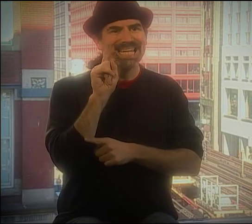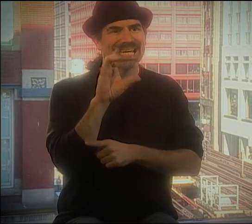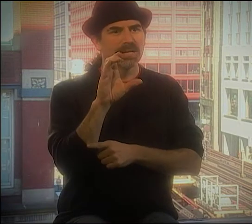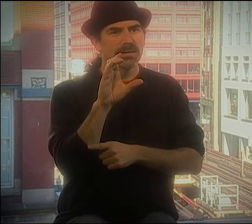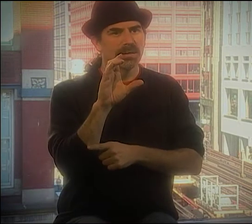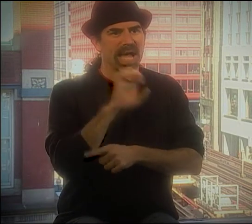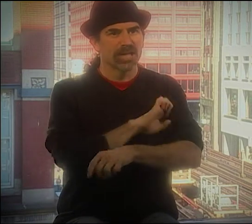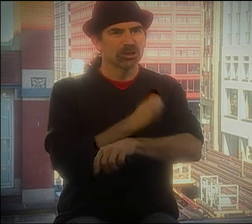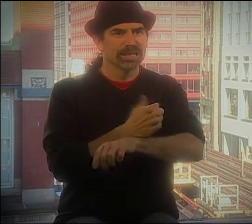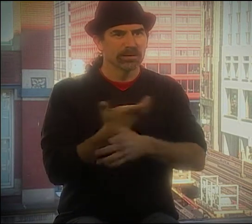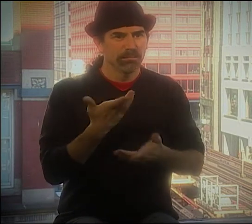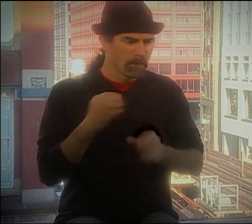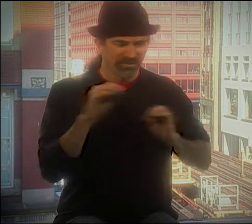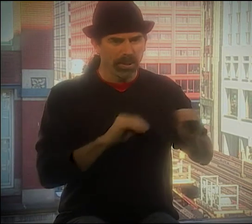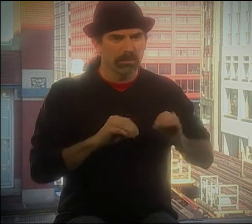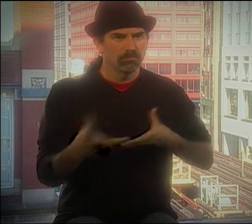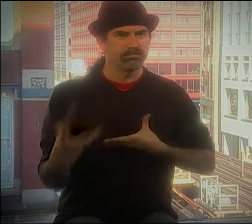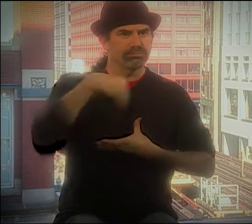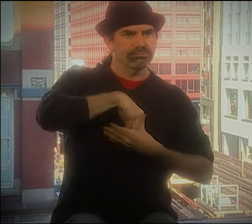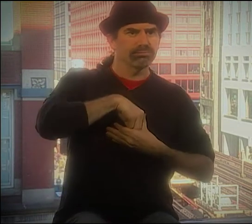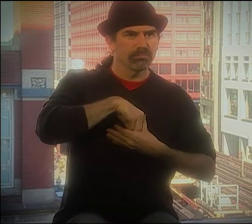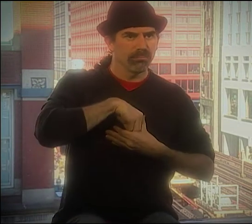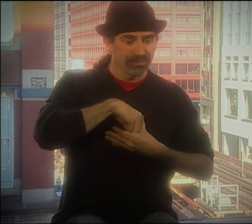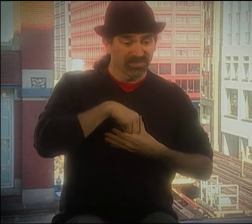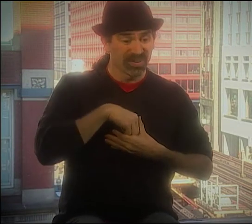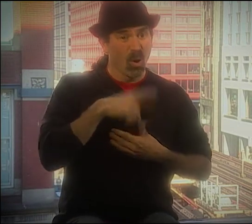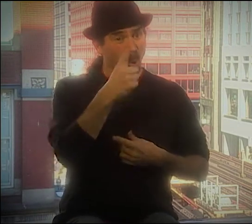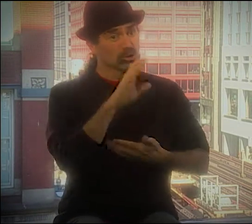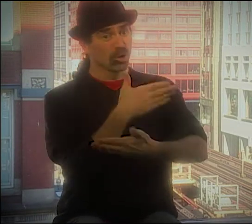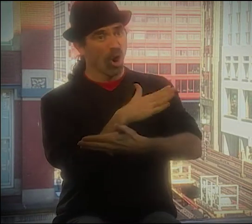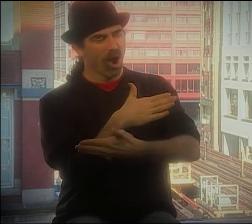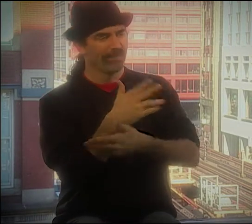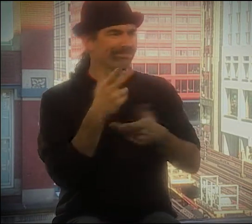IT KINETIC. THAT KINETIC ENERGY, THE MOVEMENT.